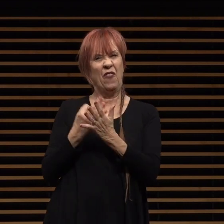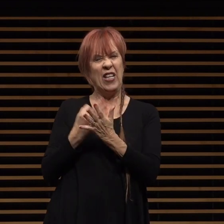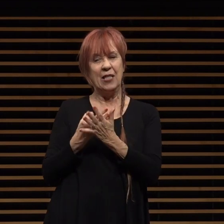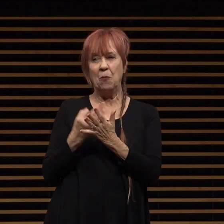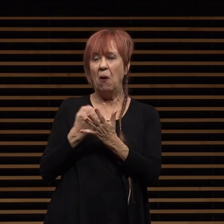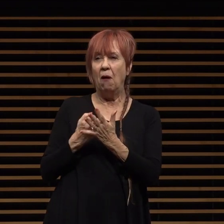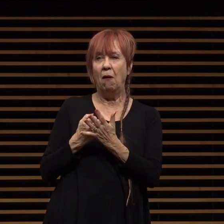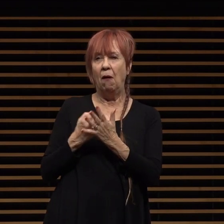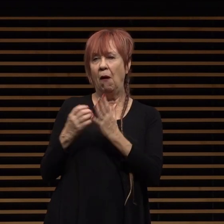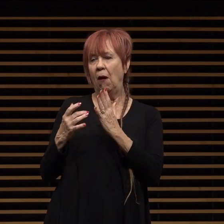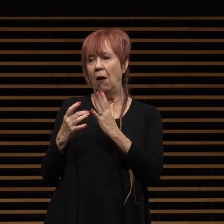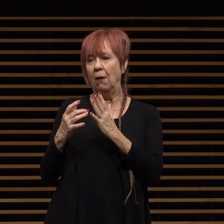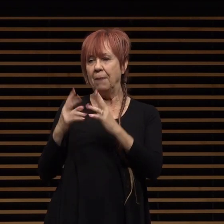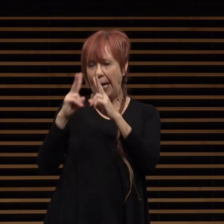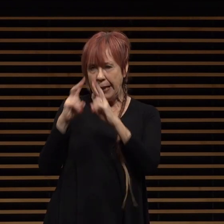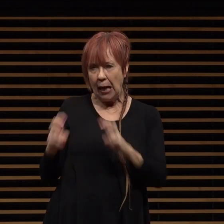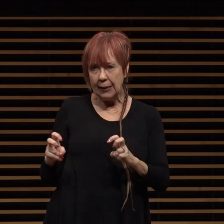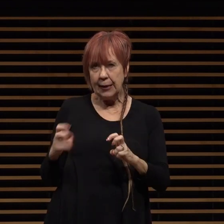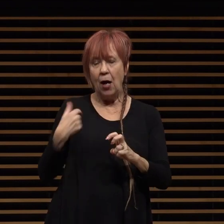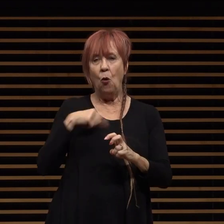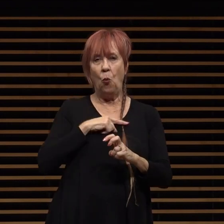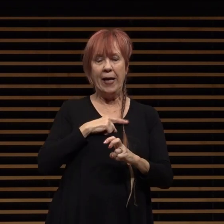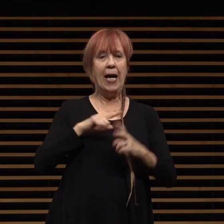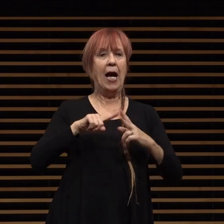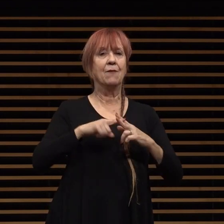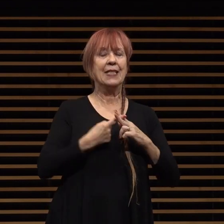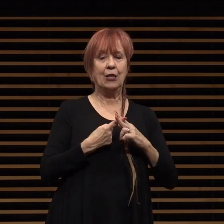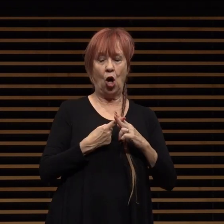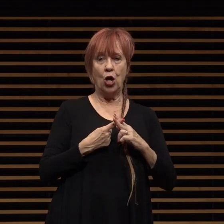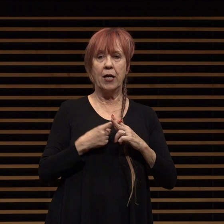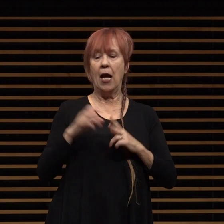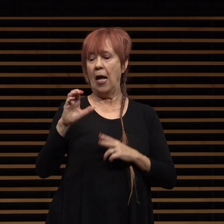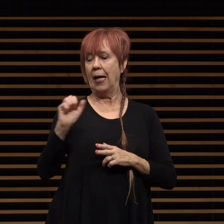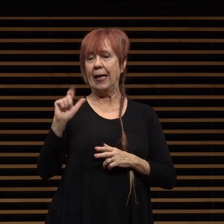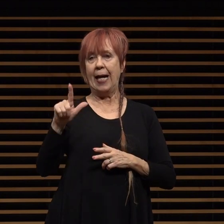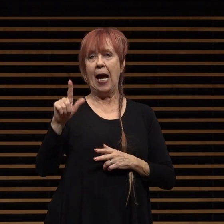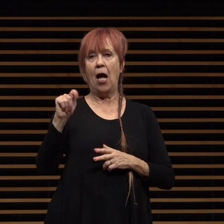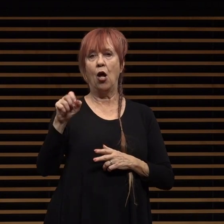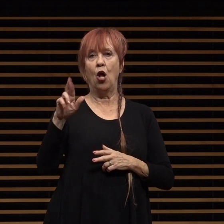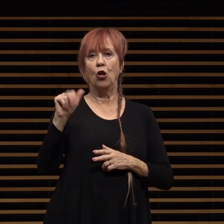we have now initiated the caltrans relinquishment